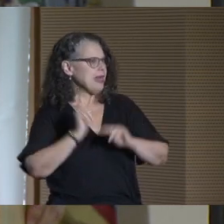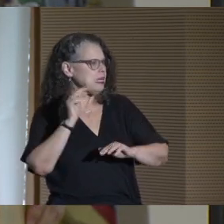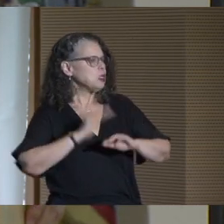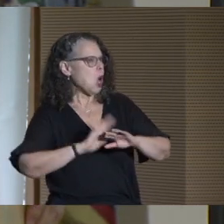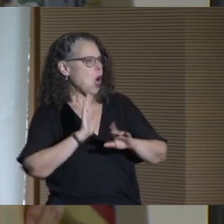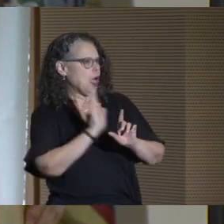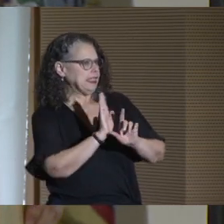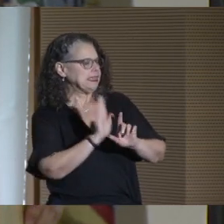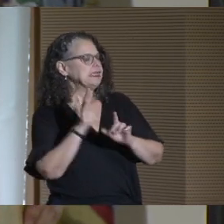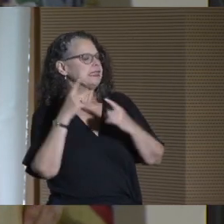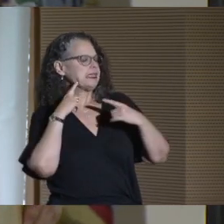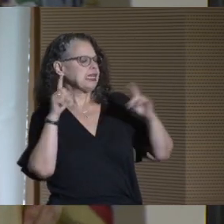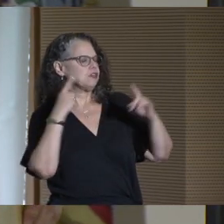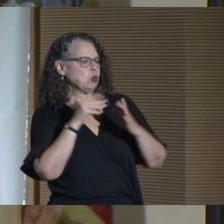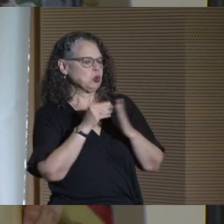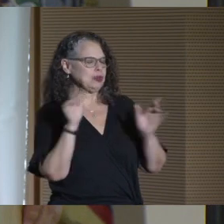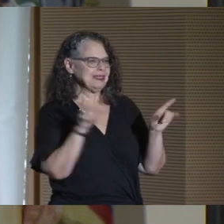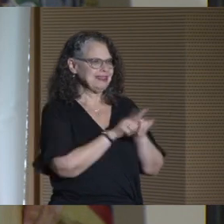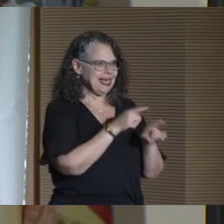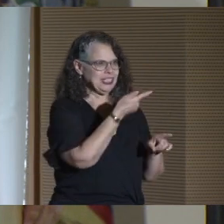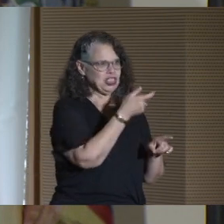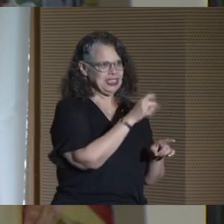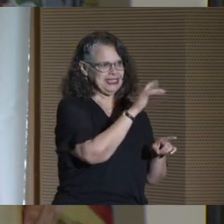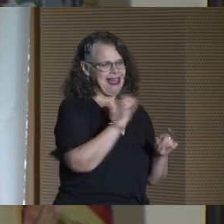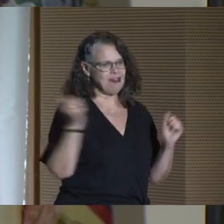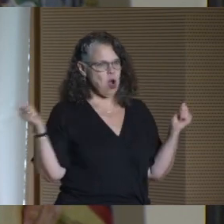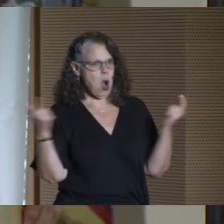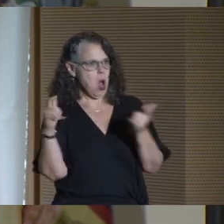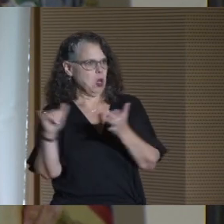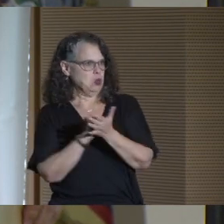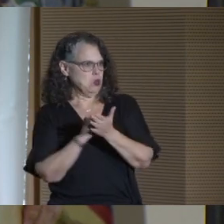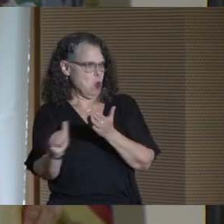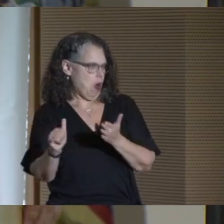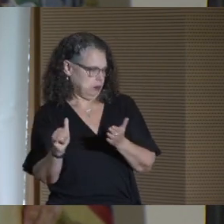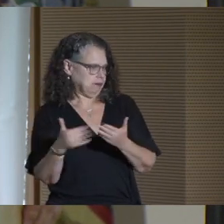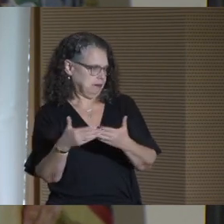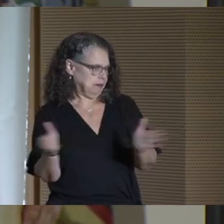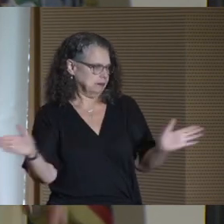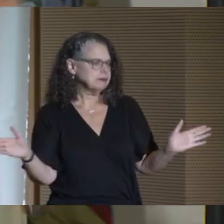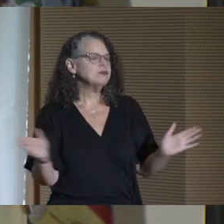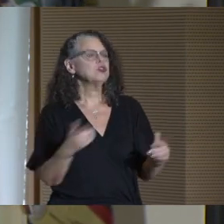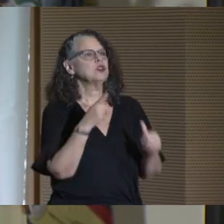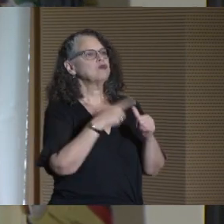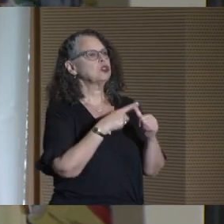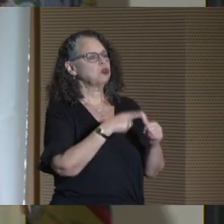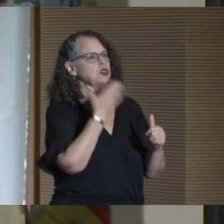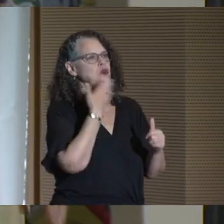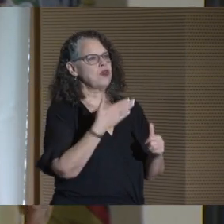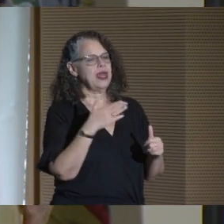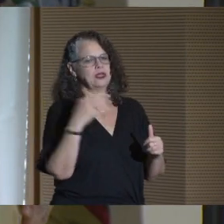for students like Gesy and for all of New York. First, I'd like to thank Chair Thompson